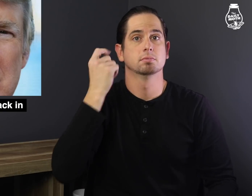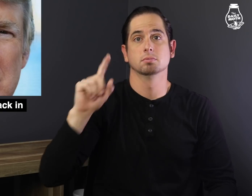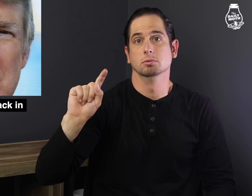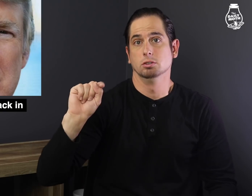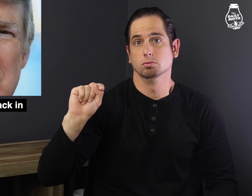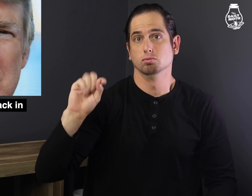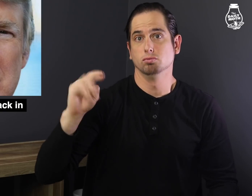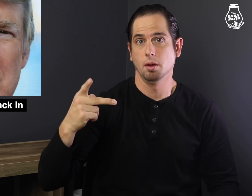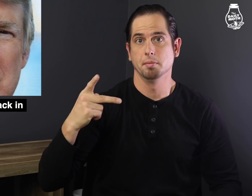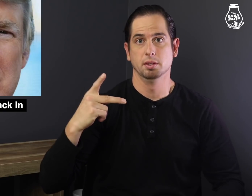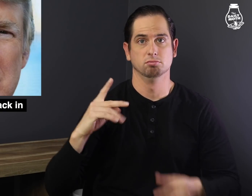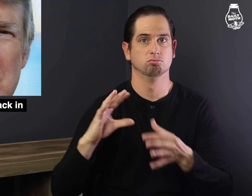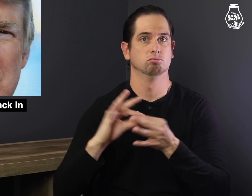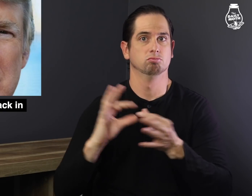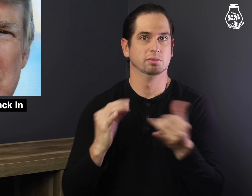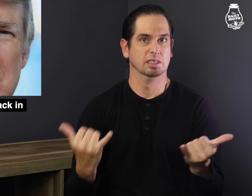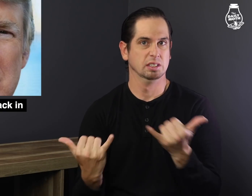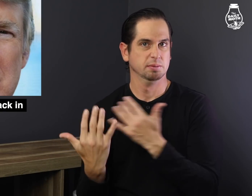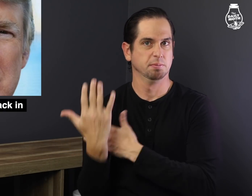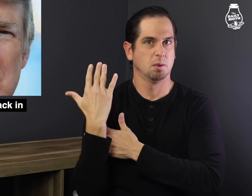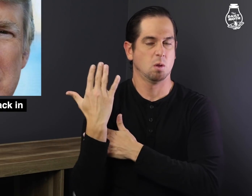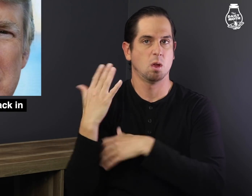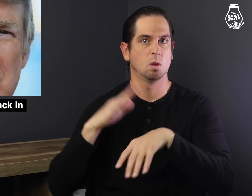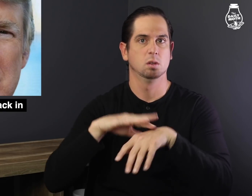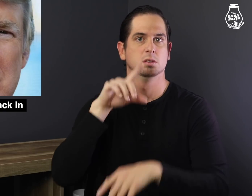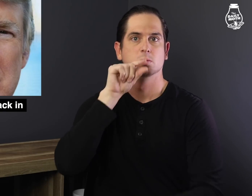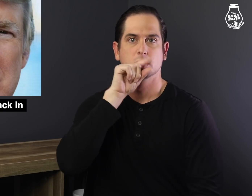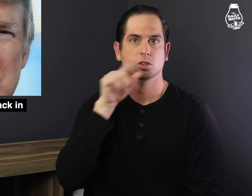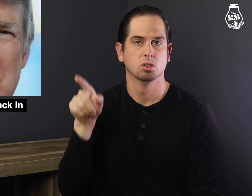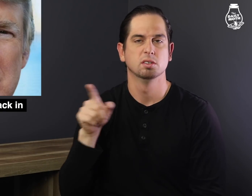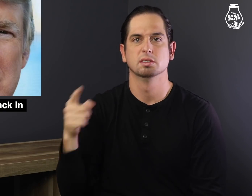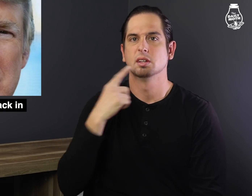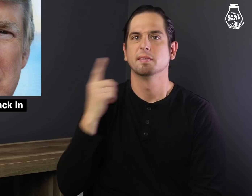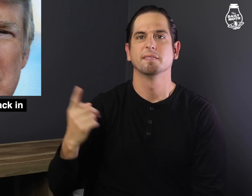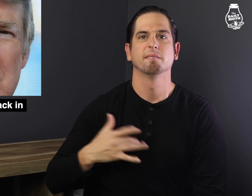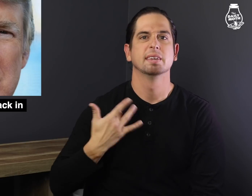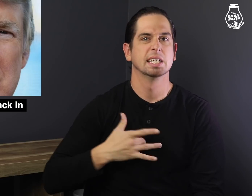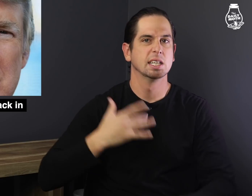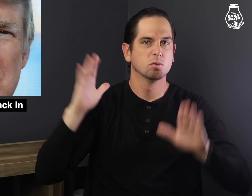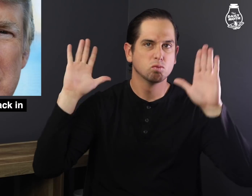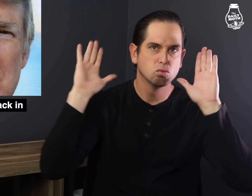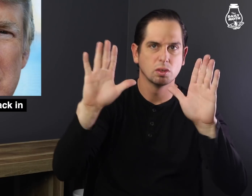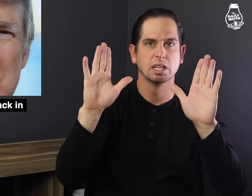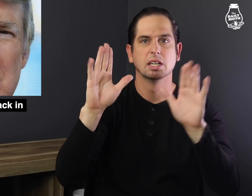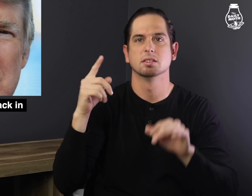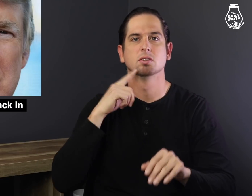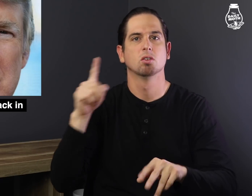Trump said this morning on Twitter that he is feeling great